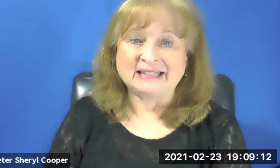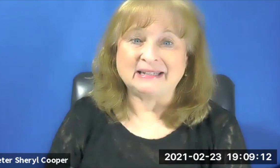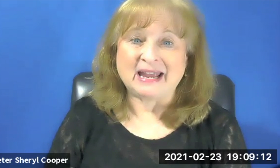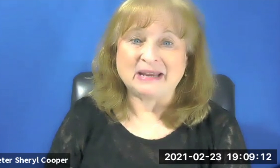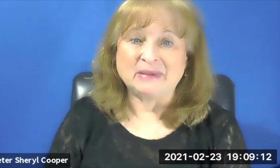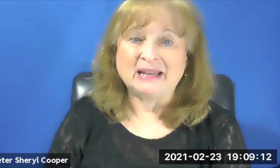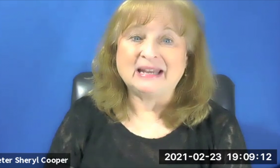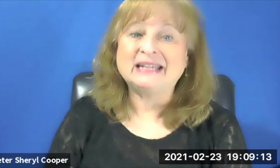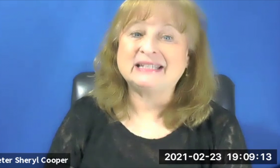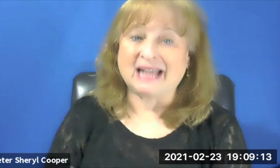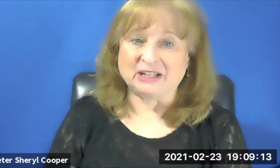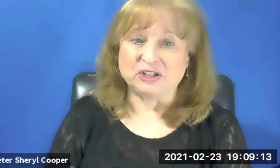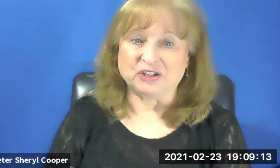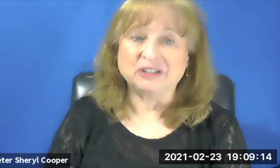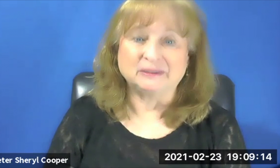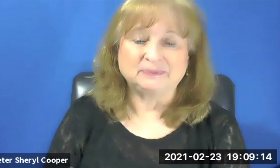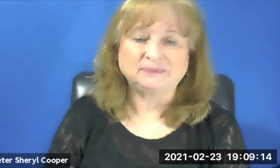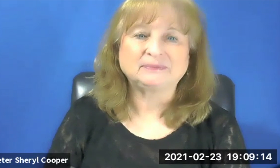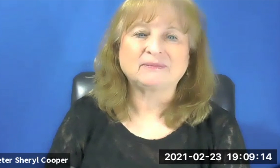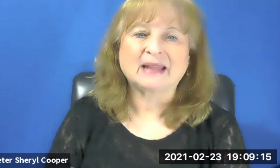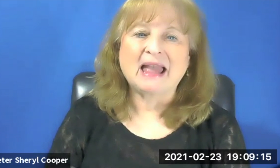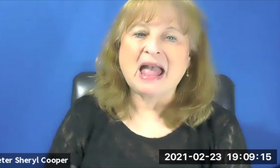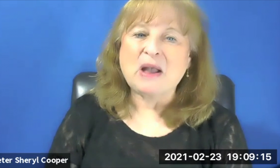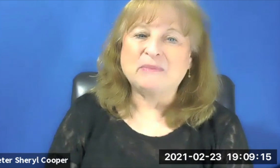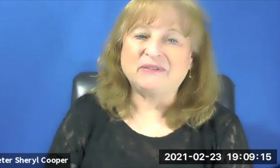last name is Zelinger.